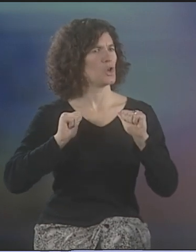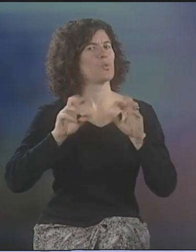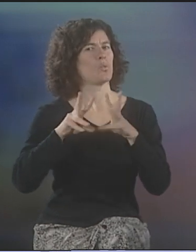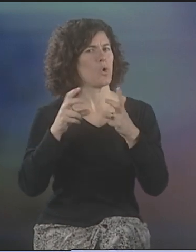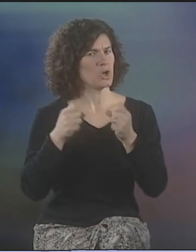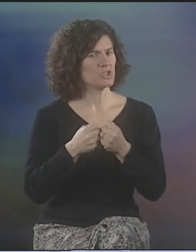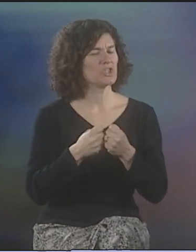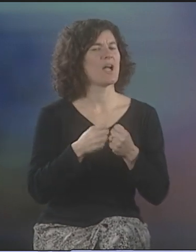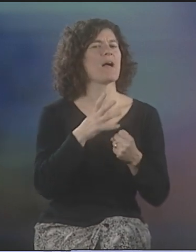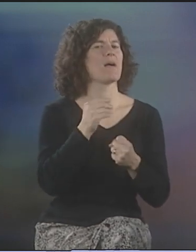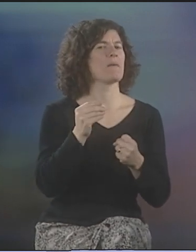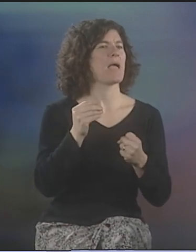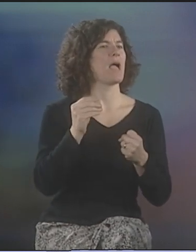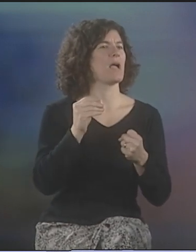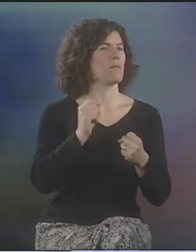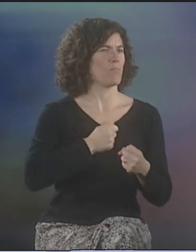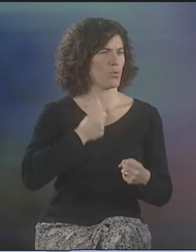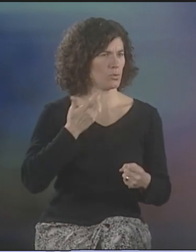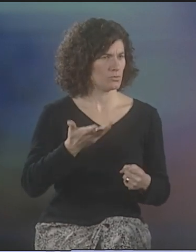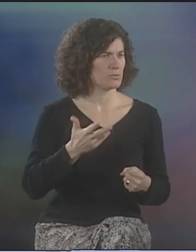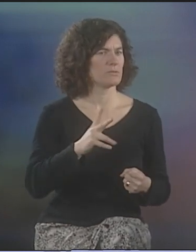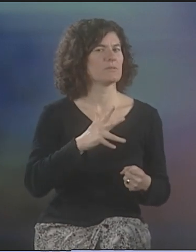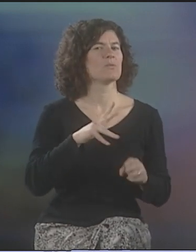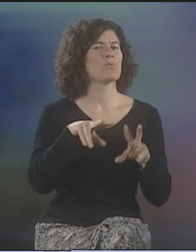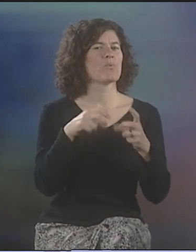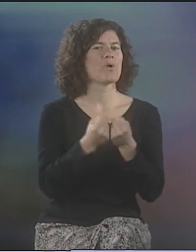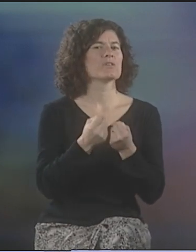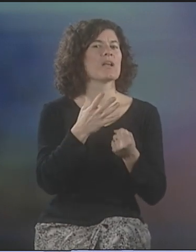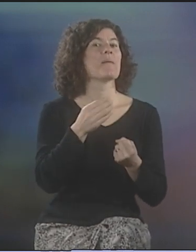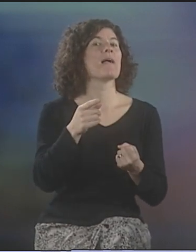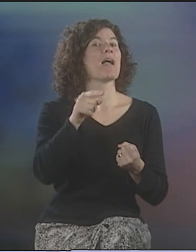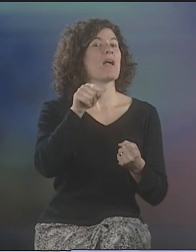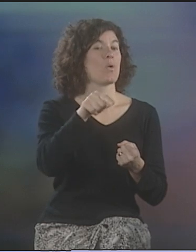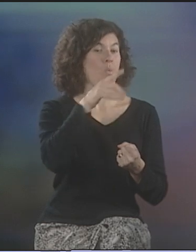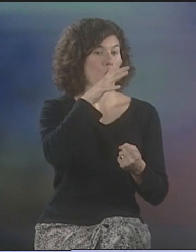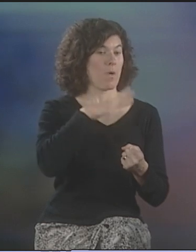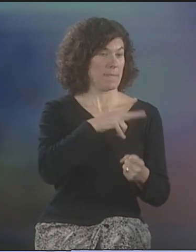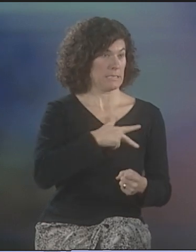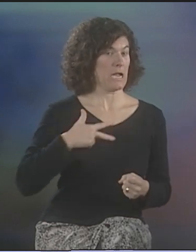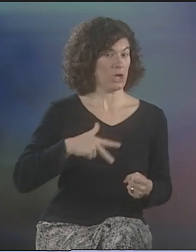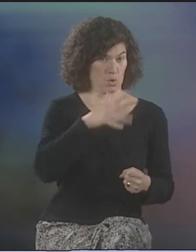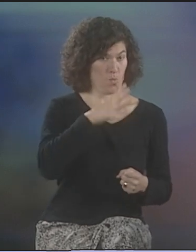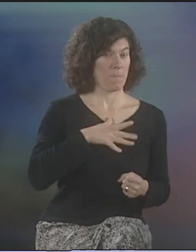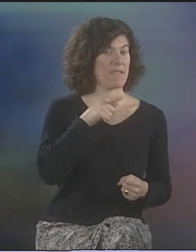AND SHE TAUGHT A WORKSHOP AND GAVE A PERFORMANCE AND SHOWED POETRY THERE.